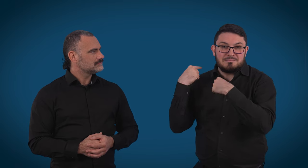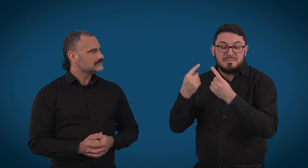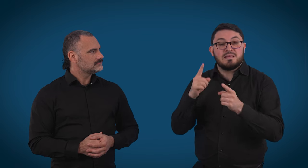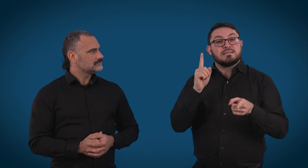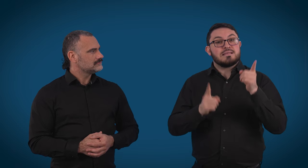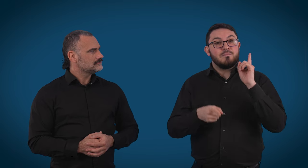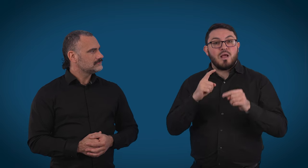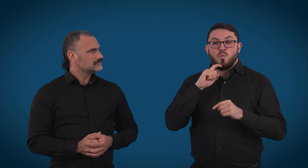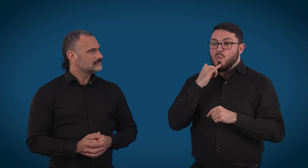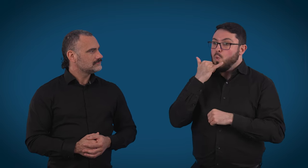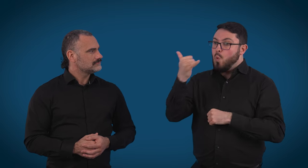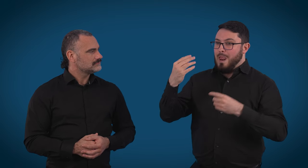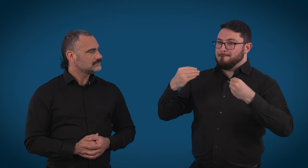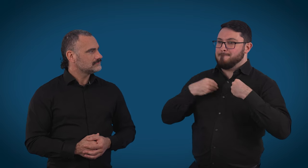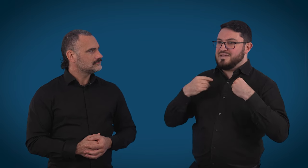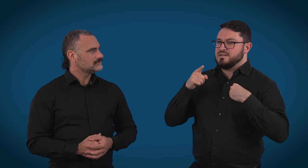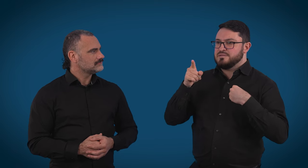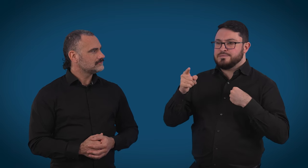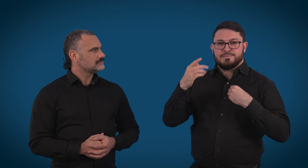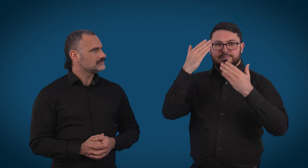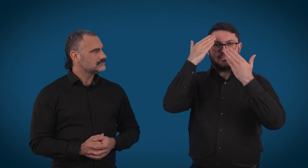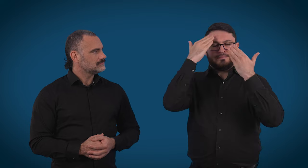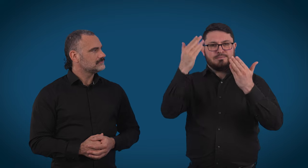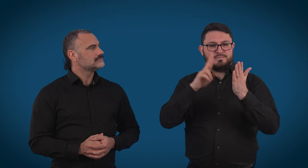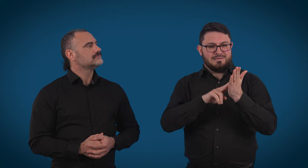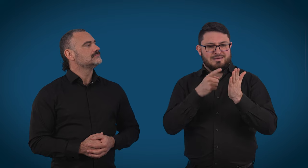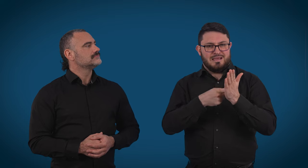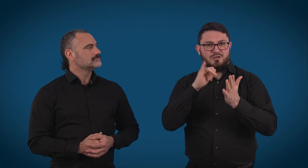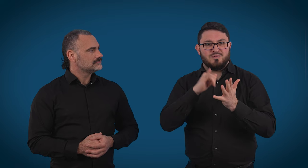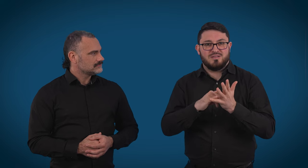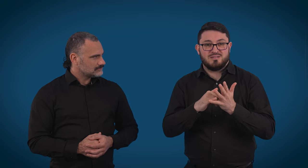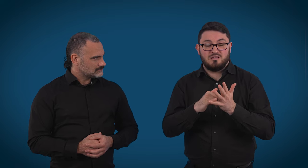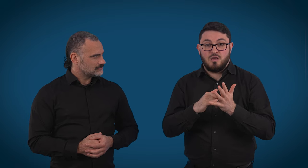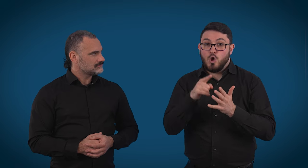also sometimes we're calling businesses who may not know who we are. And you'd be surprised to